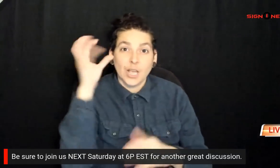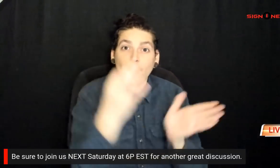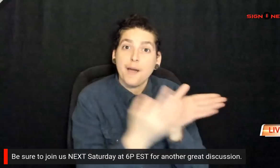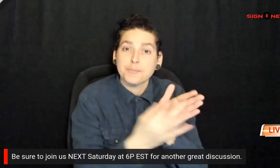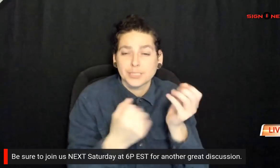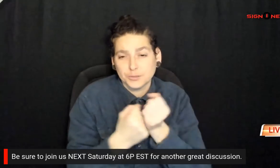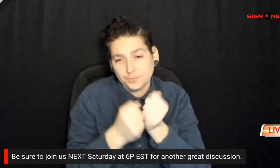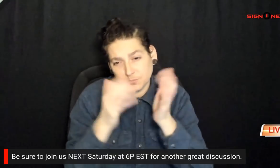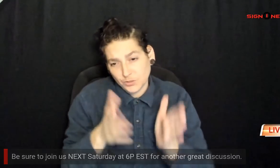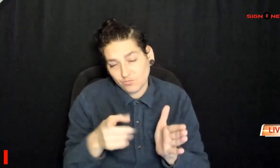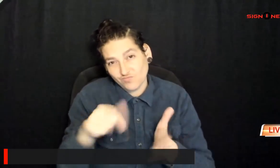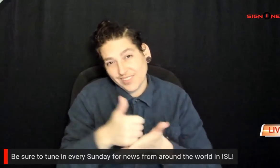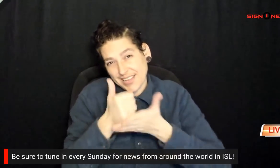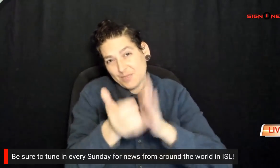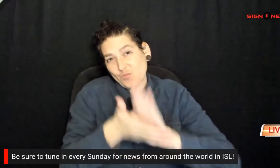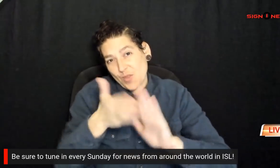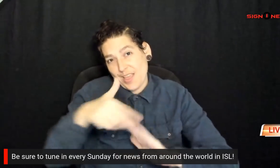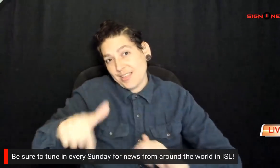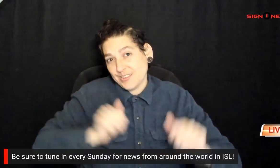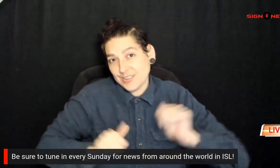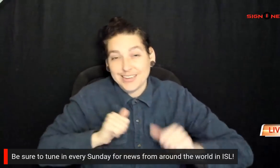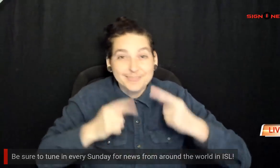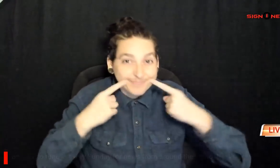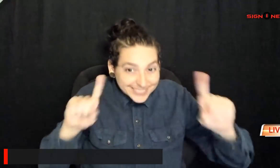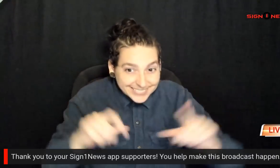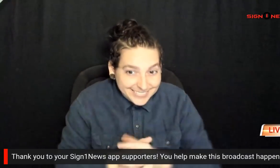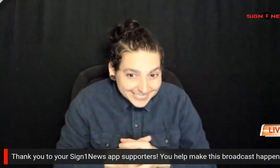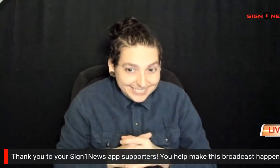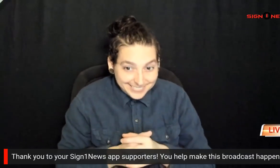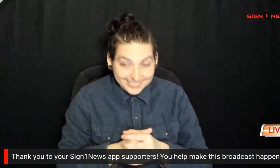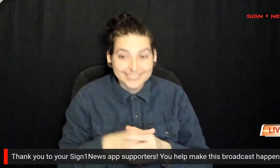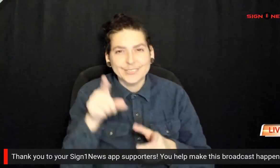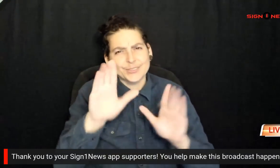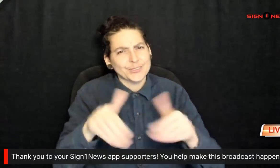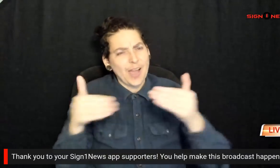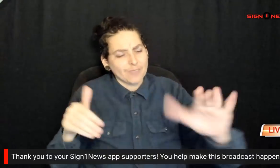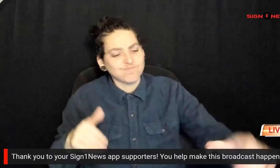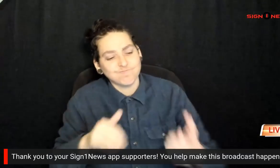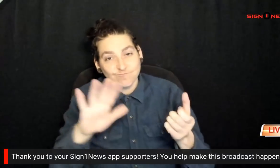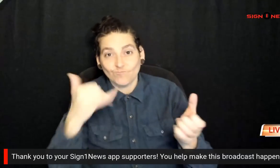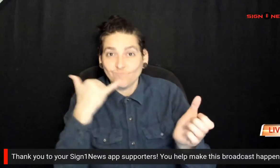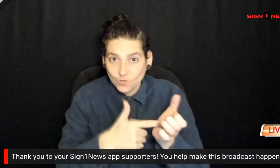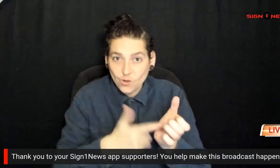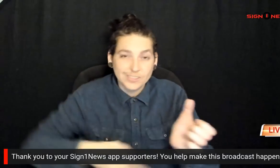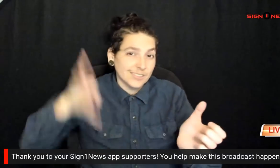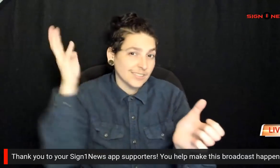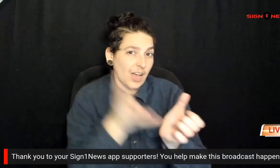to our Sign1News app supporters you help make this broadcast happen you can download the